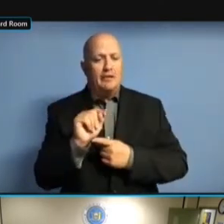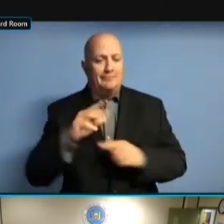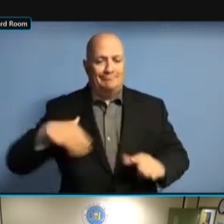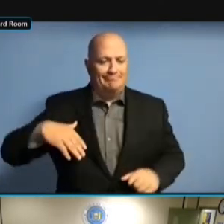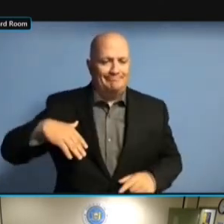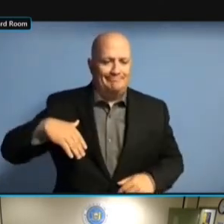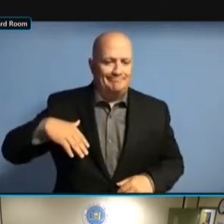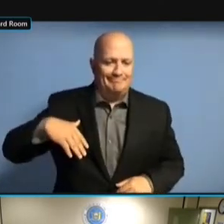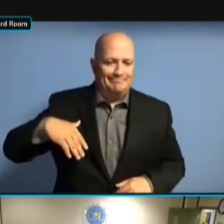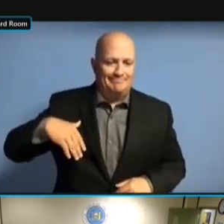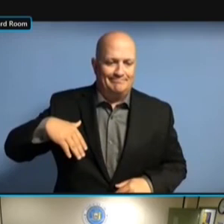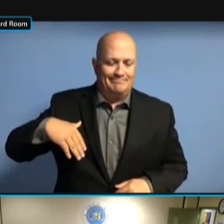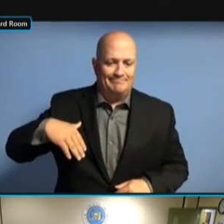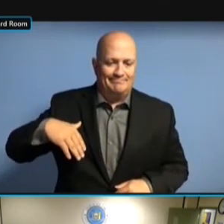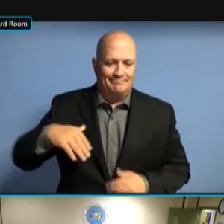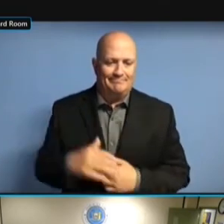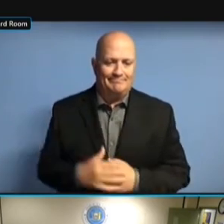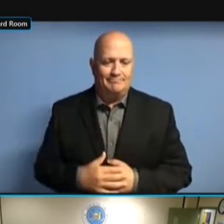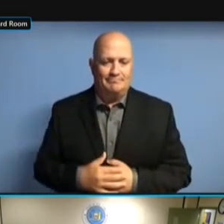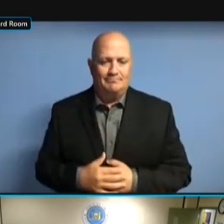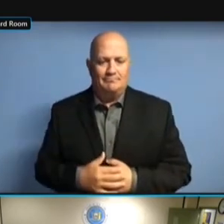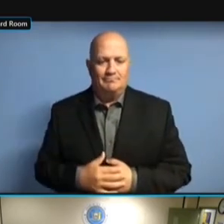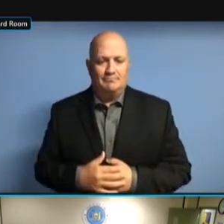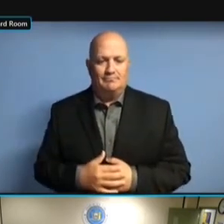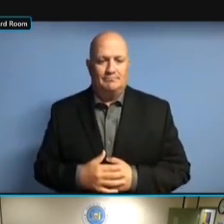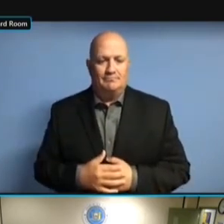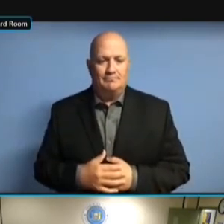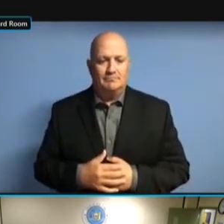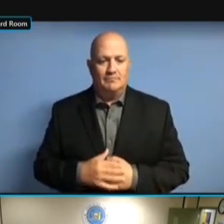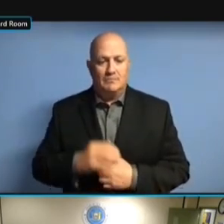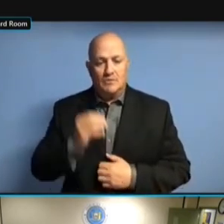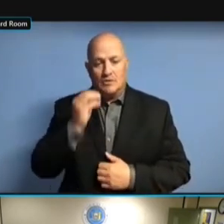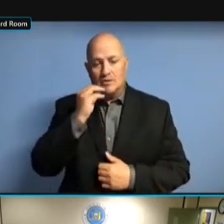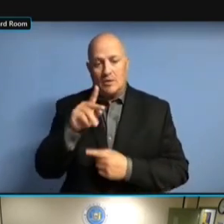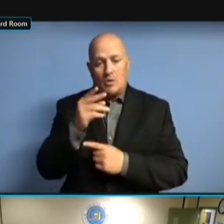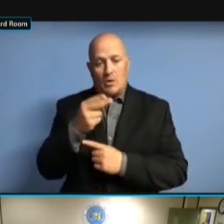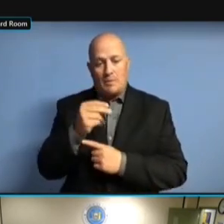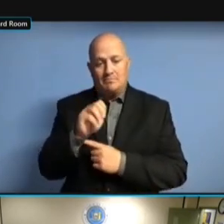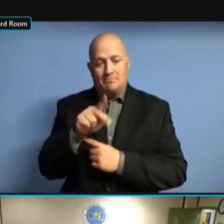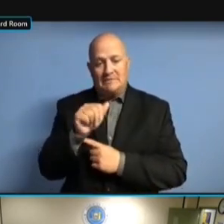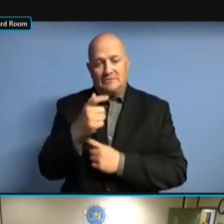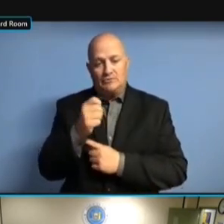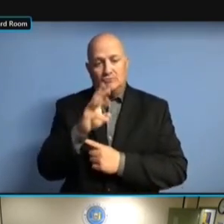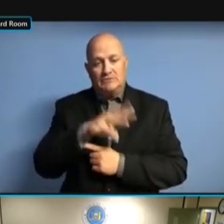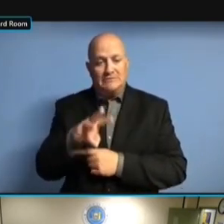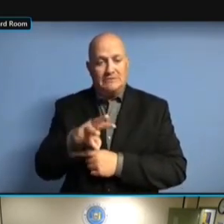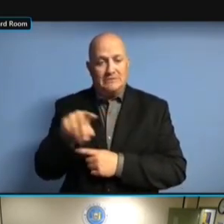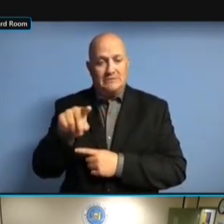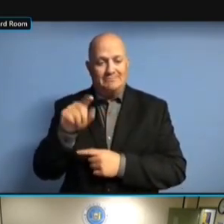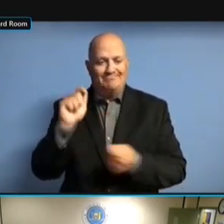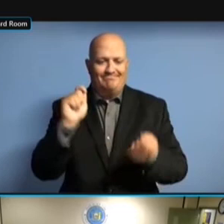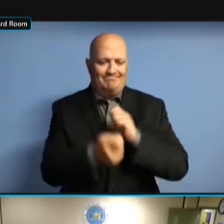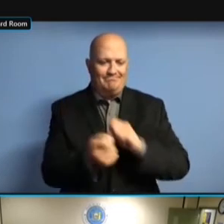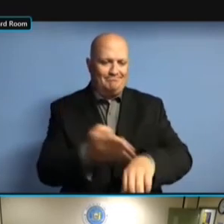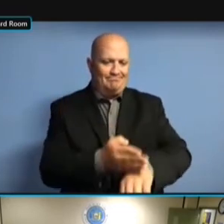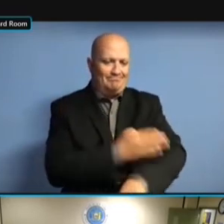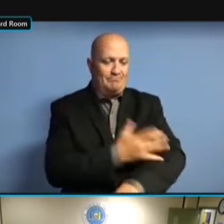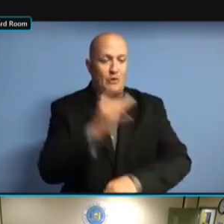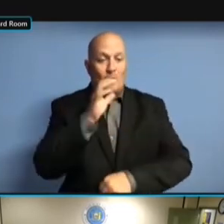WE UPDATED THE HOME PAGE BY REMOVING THE NUMBER OF WE UPDATED THE HOME PAGE BY REMOVING THE NUMBER OF THINGS REMOVING THE NUMBER OF THINGS REMOVING THE NUMBER OF THINGS THAT REMOVING THE NUMBER OF THINGS THAT WERE REMOVING THE NUMBER OF THINGS THAT WERE STALE, REMOVING THE NUMBER OF THINGS THAT WERE STALE, THE REMOVING THE NUMBER OF THINGS THAT WERE STALE, THE 2020 THAT WERE STALE, THE 2020 THAT WERE STALE, THE 2020 ELECTIONS THAT WERE STALE, THE 2020 ELECTIONS BOX THAT WERE STALE, THE 2020 ELECTIONS BOX IS THAT WERE STALE, THE 2020 ELECTIONS BOX IS COMPLETELY ELECTIONS BOX IS COMPLETELY ELECTIONS BOX IS COMPLETELY REMOVED,